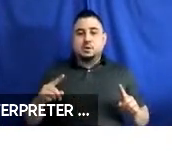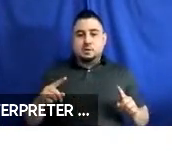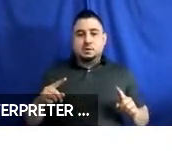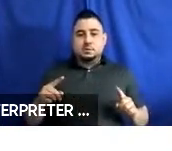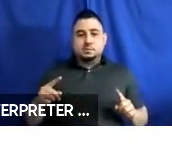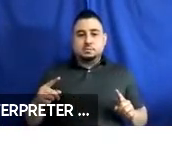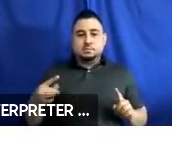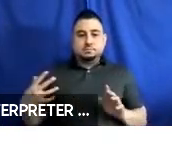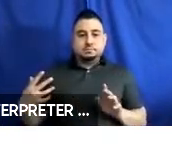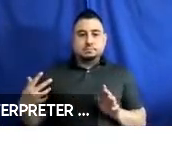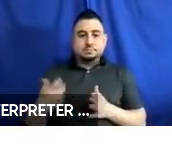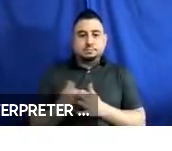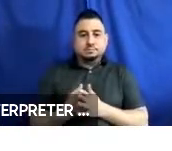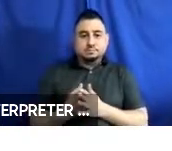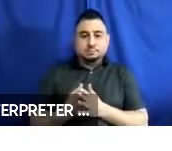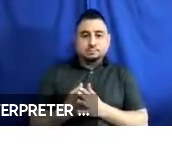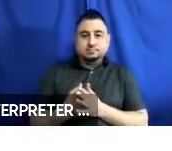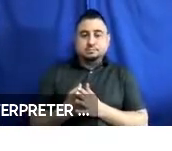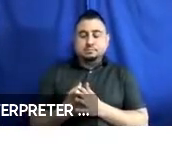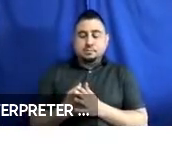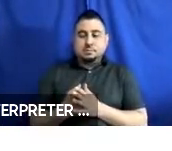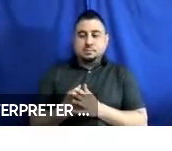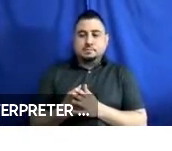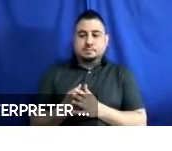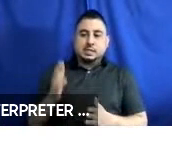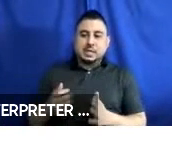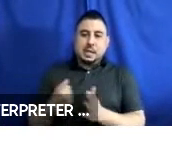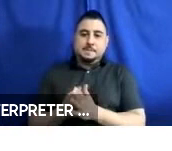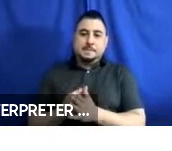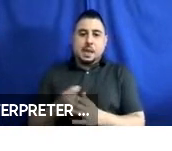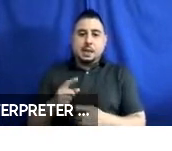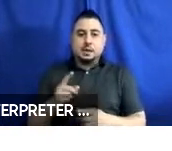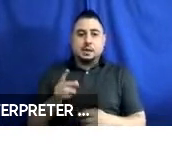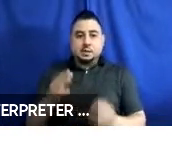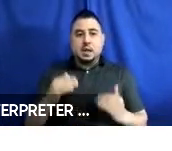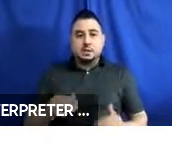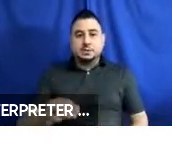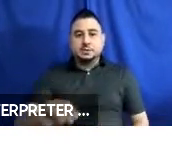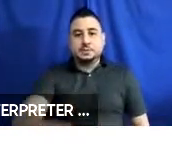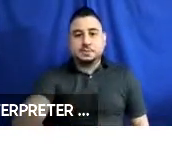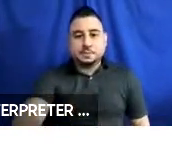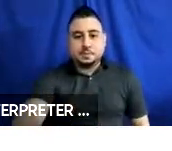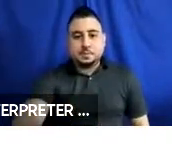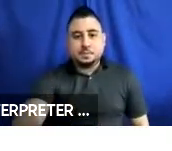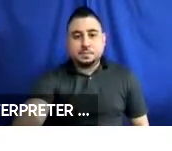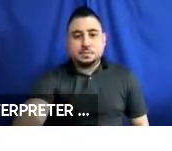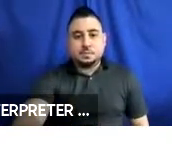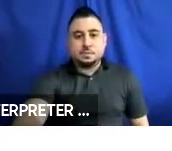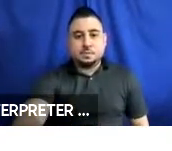So, if you go to the next slide. So, fortunately, we have some very smart friends